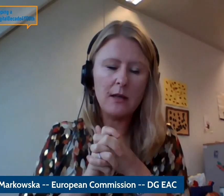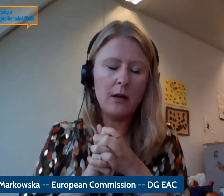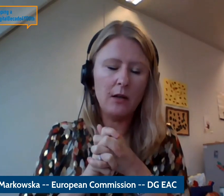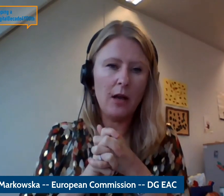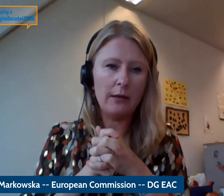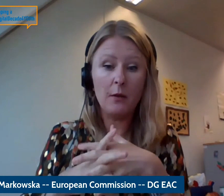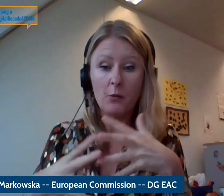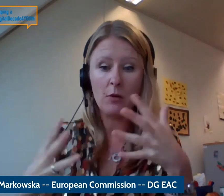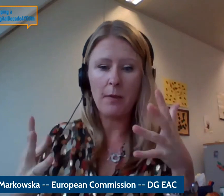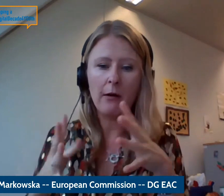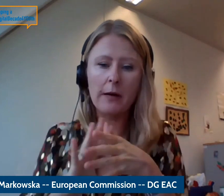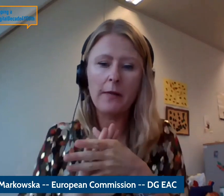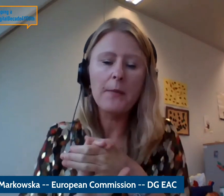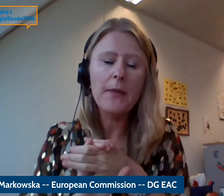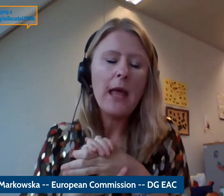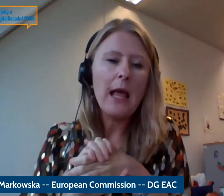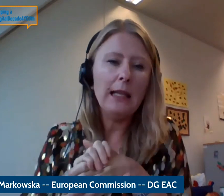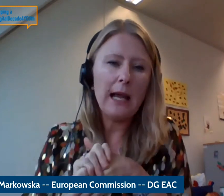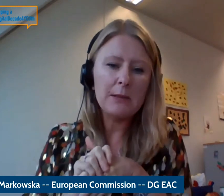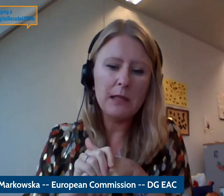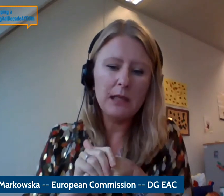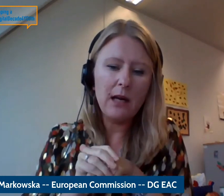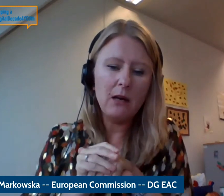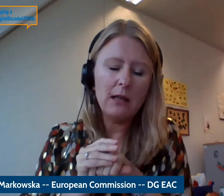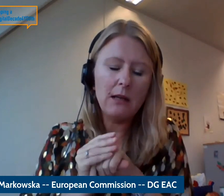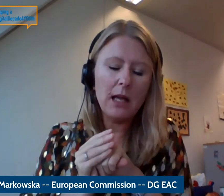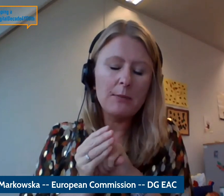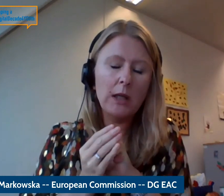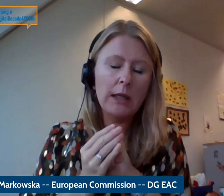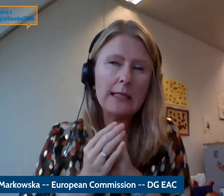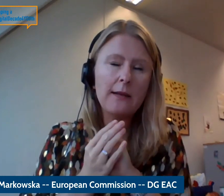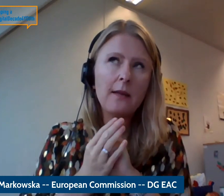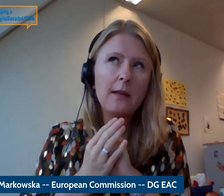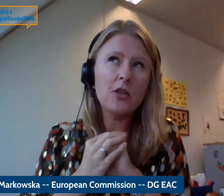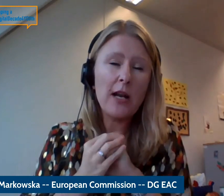experience online through powering them last but not least the